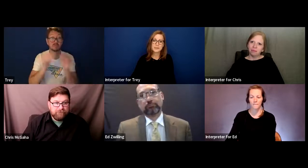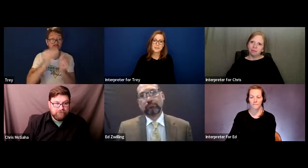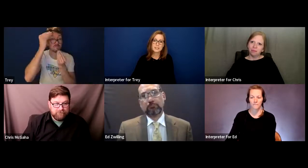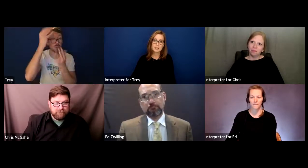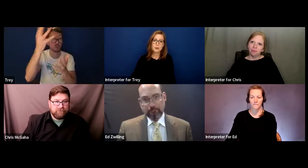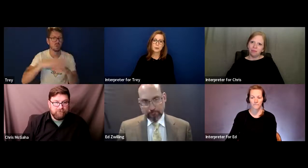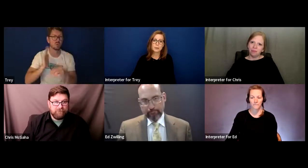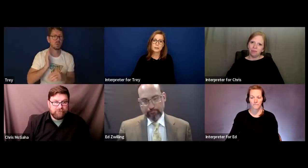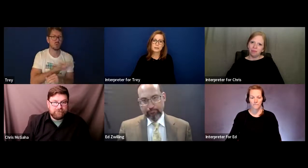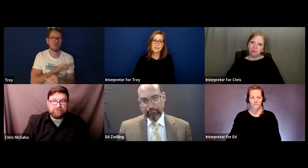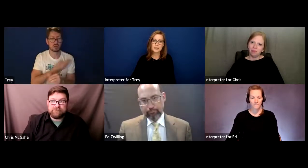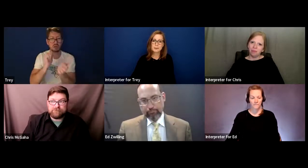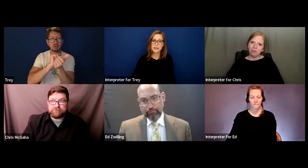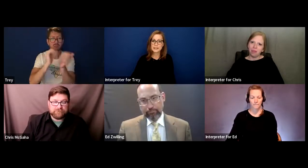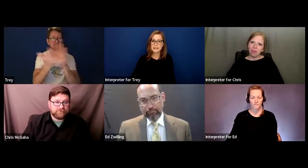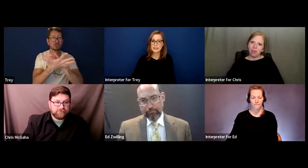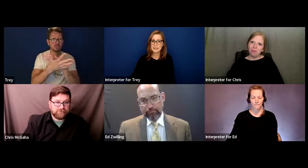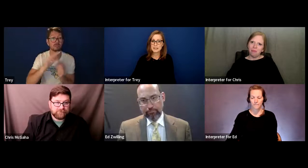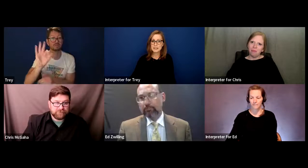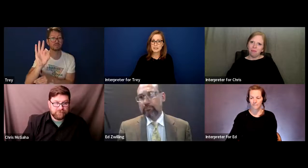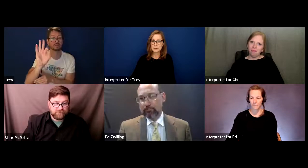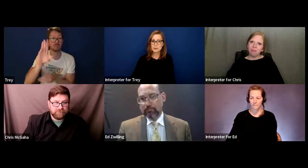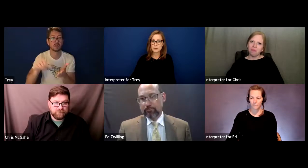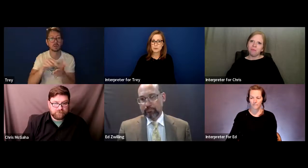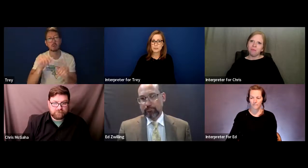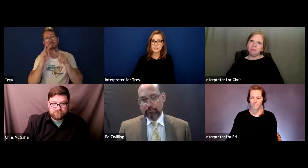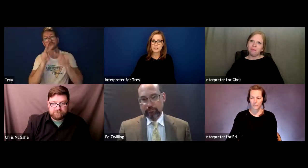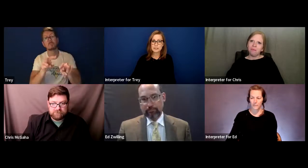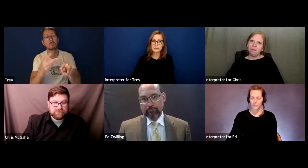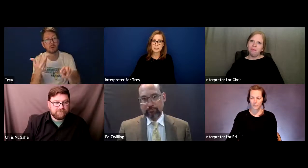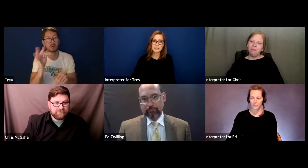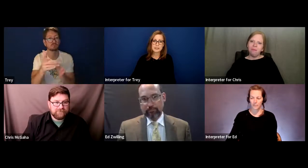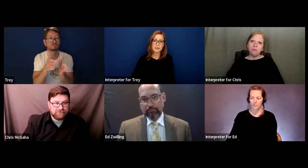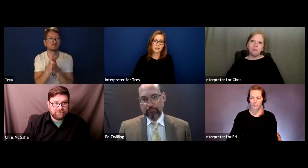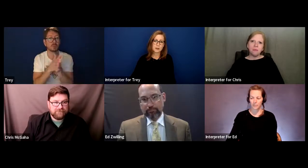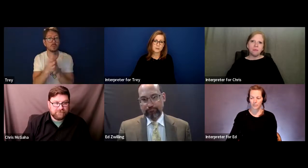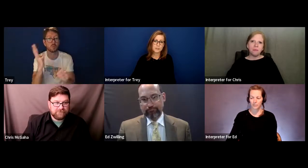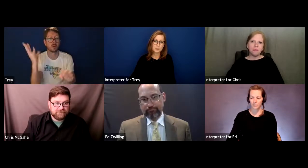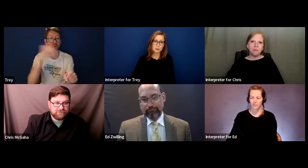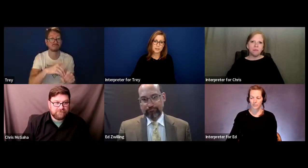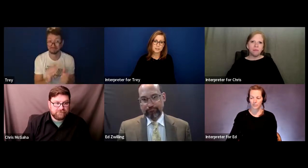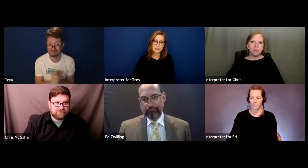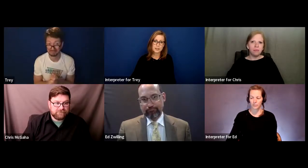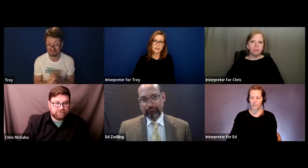So we'll send out a blast again through Adjacent Space, our Facebook page.